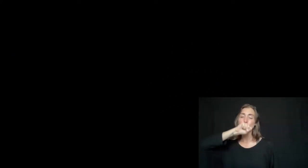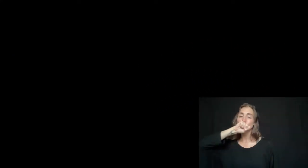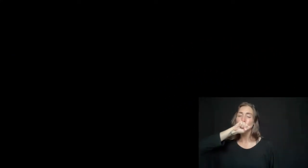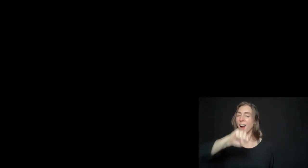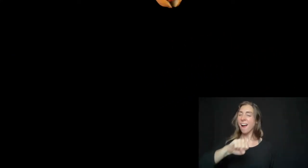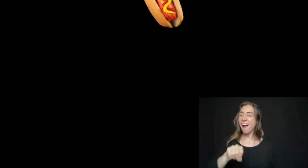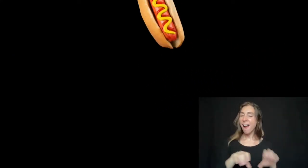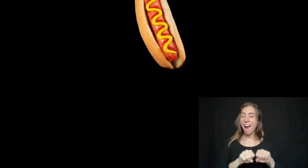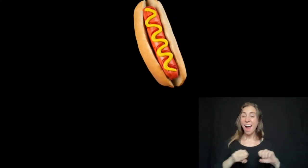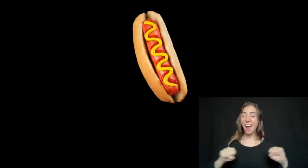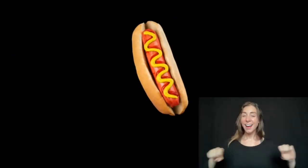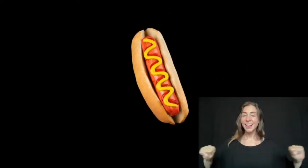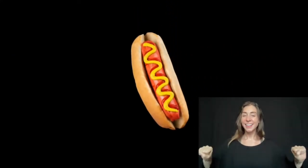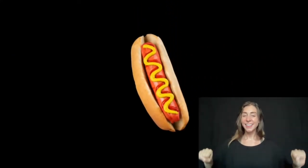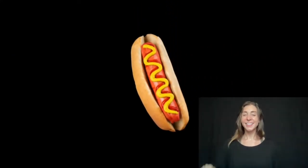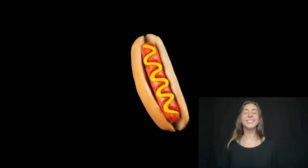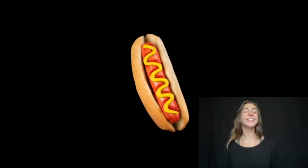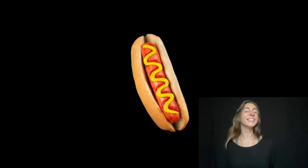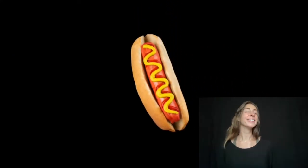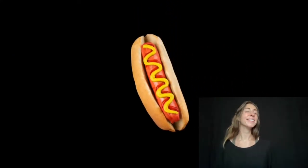I like to eat salad